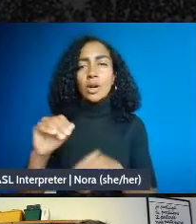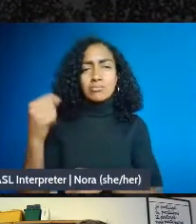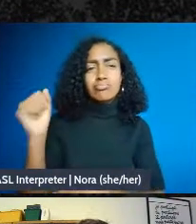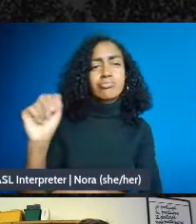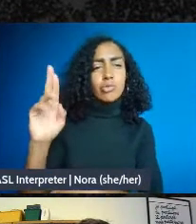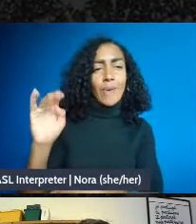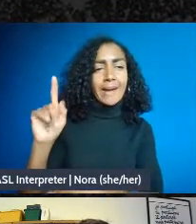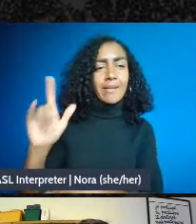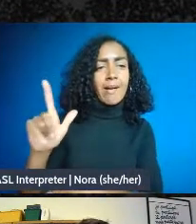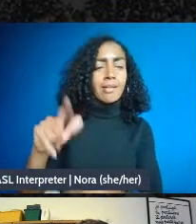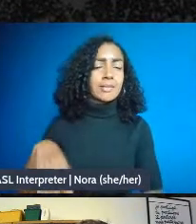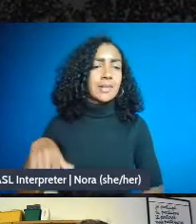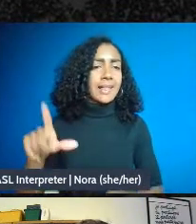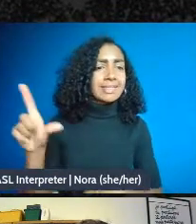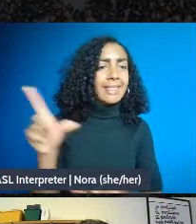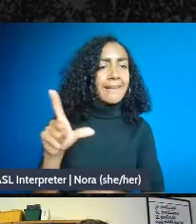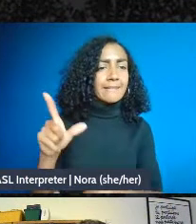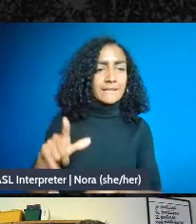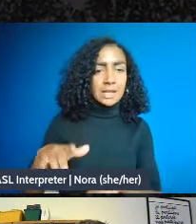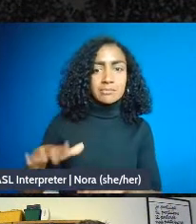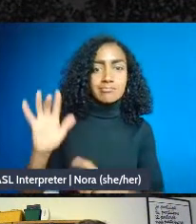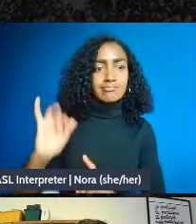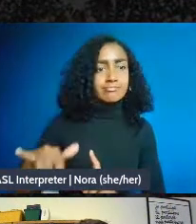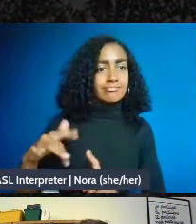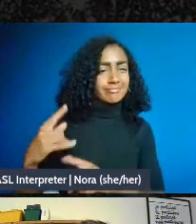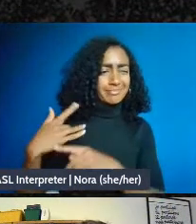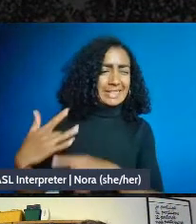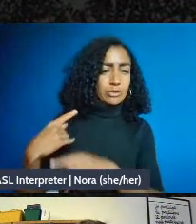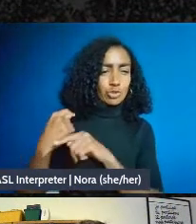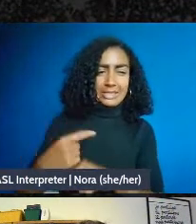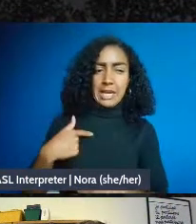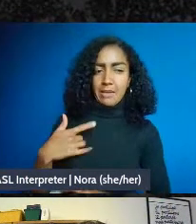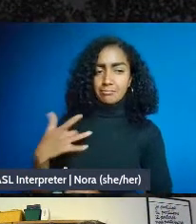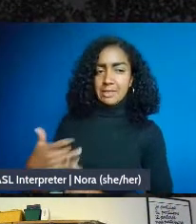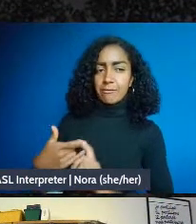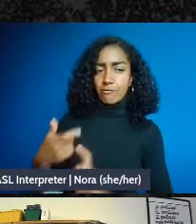tradition that that I come out of, and I think a lot of folks doing mutually now come out of.